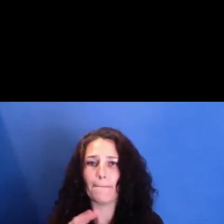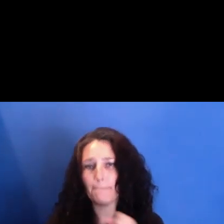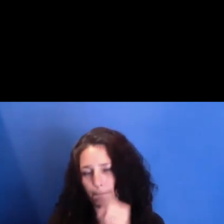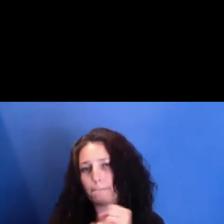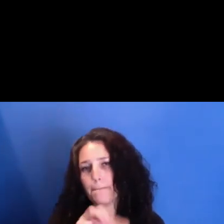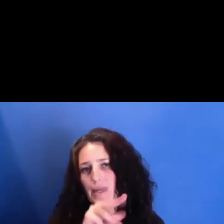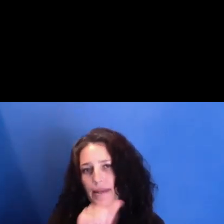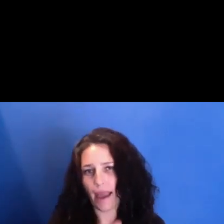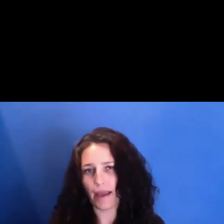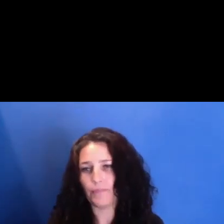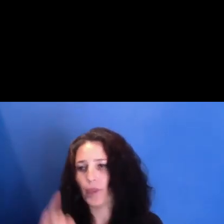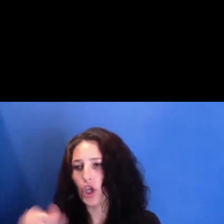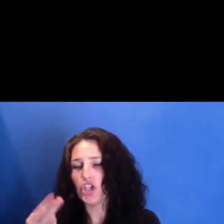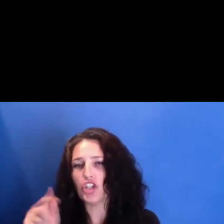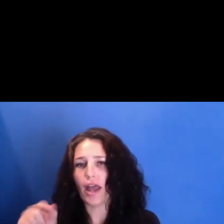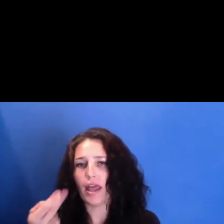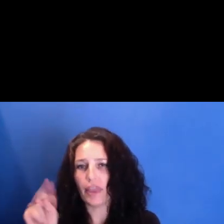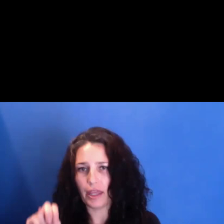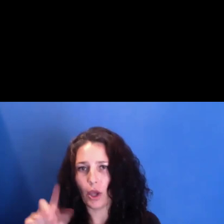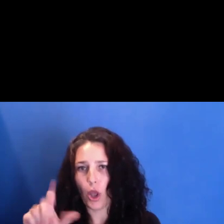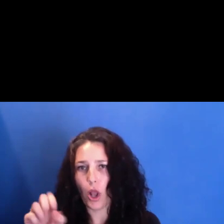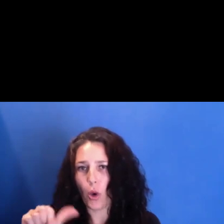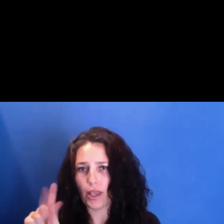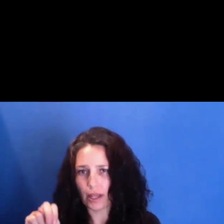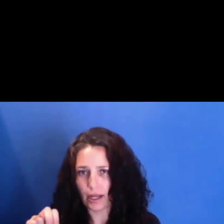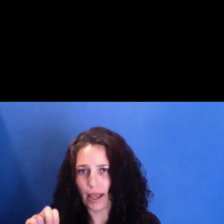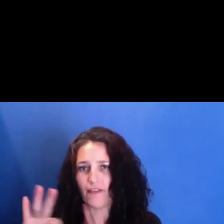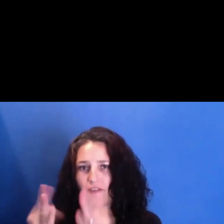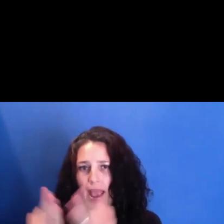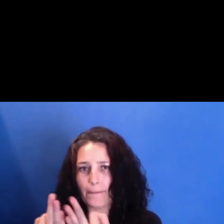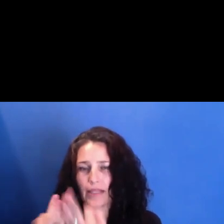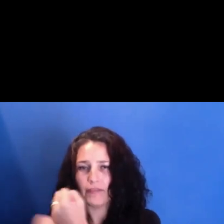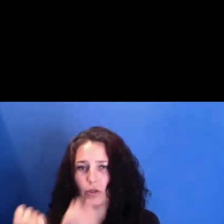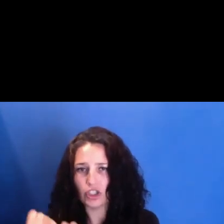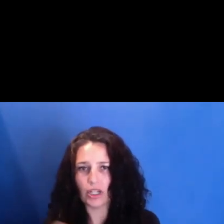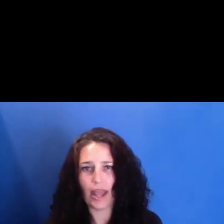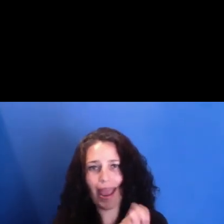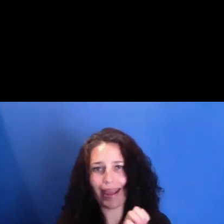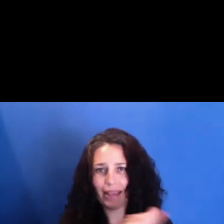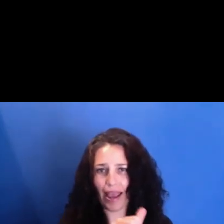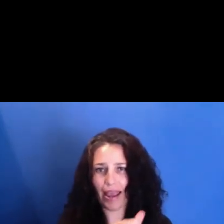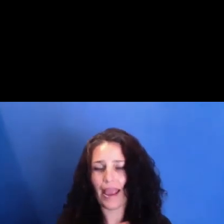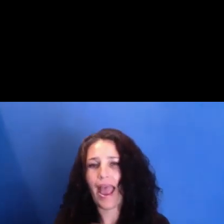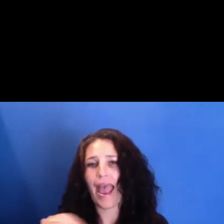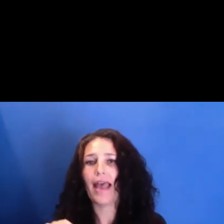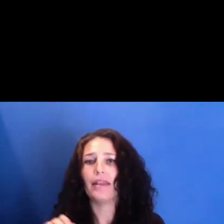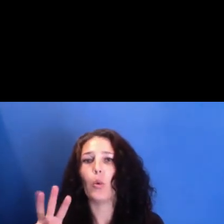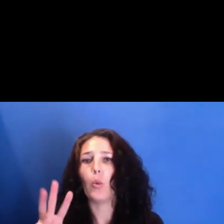the Jonathan Logan Family Foundation, the NEA, and the Wyncote Foundation.